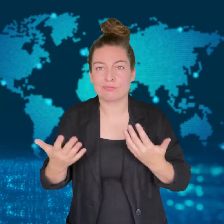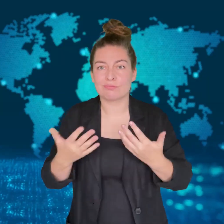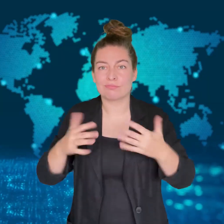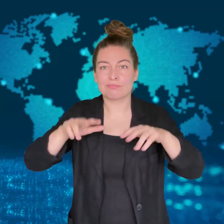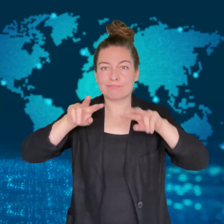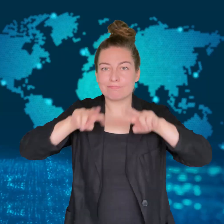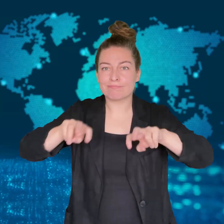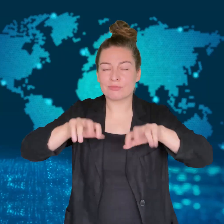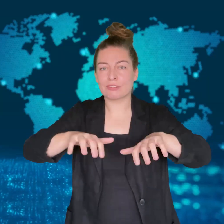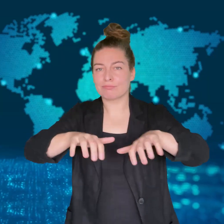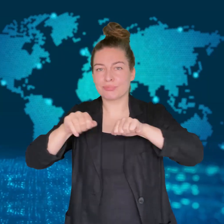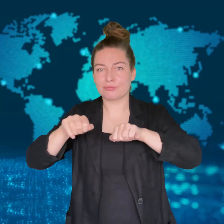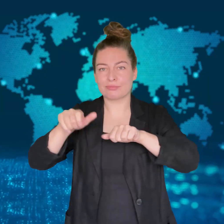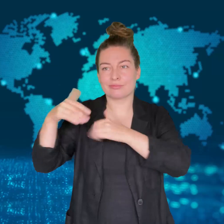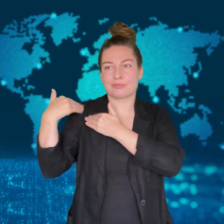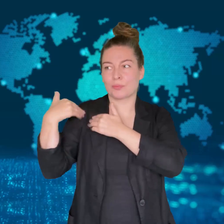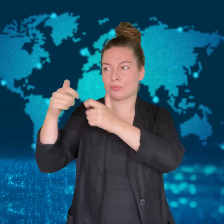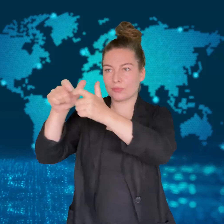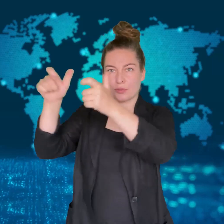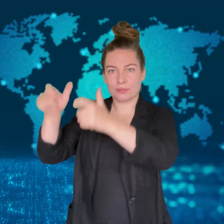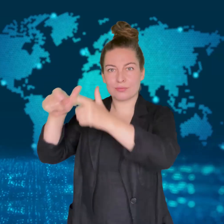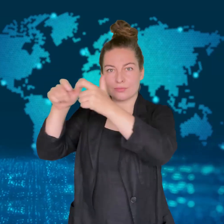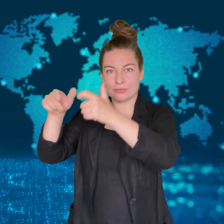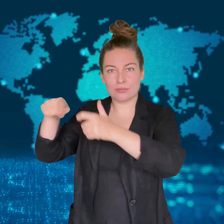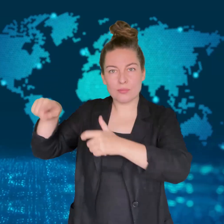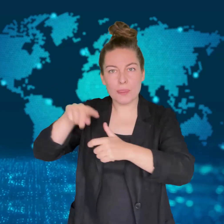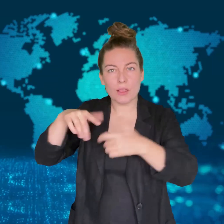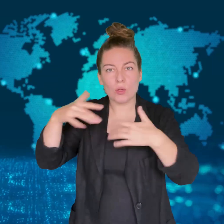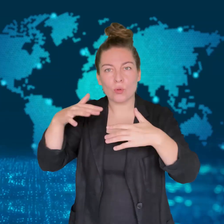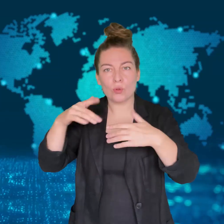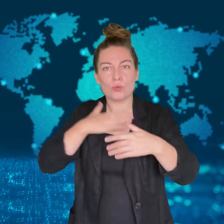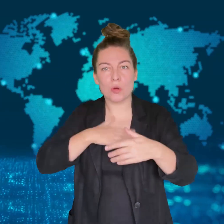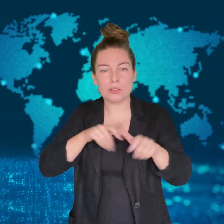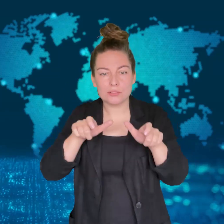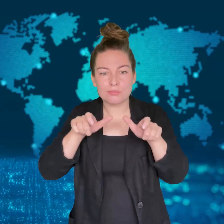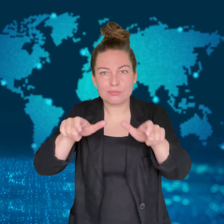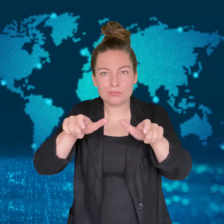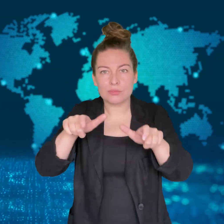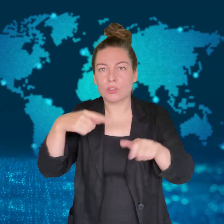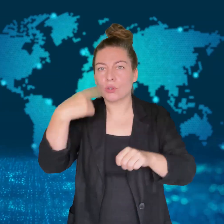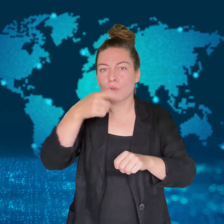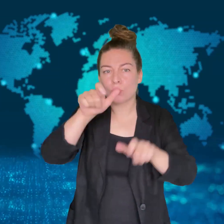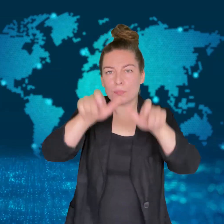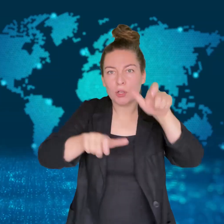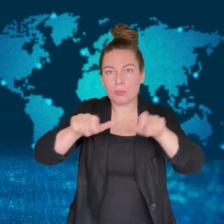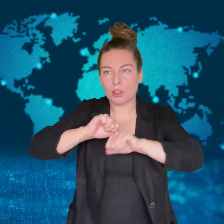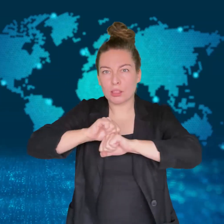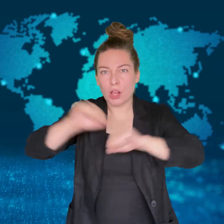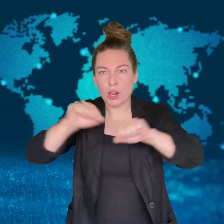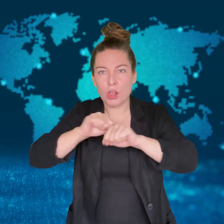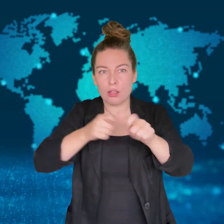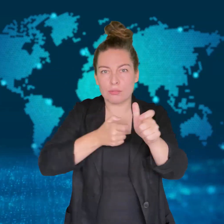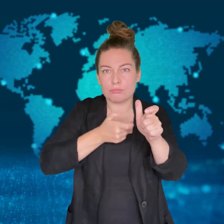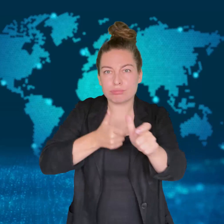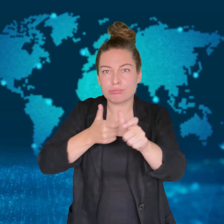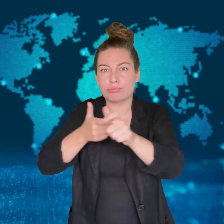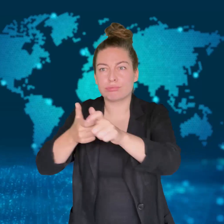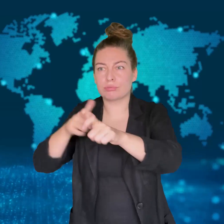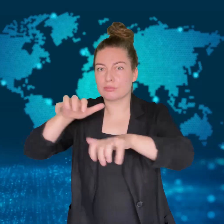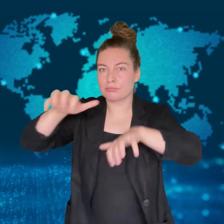The stabbing suspect has been identified as "Chechen"